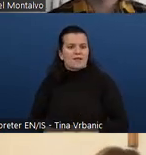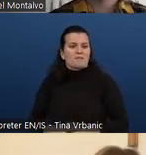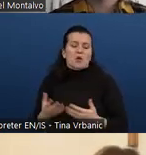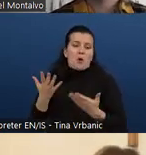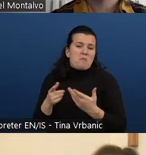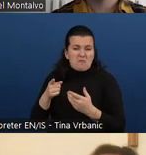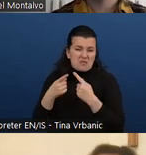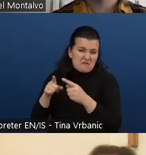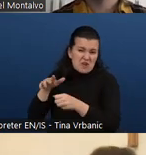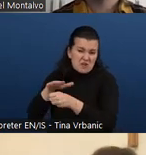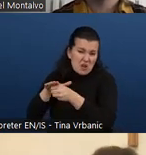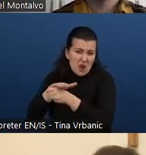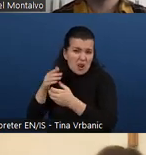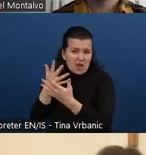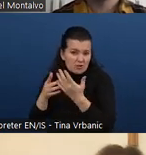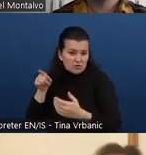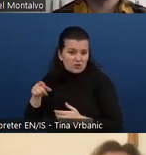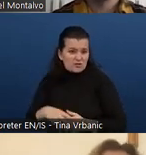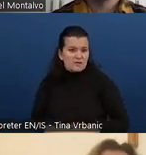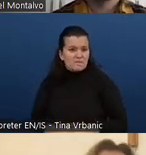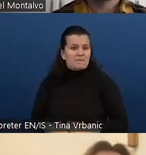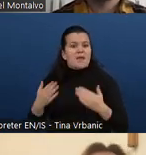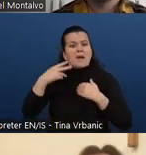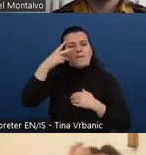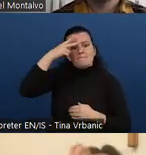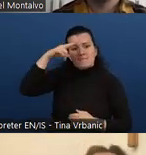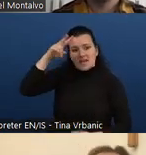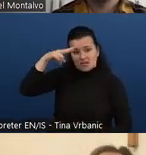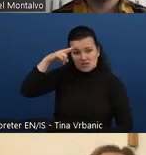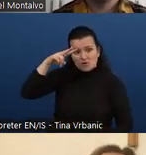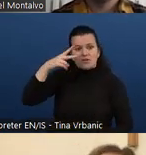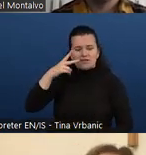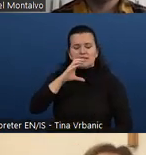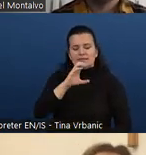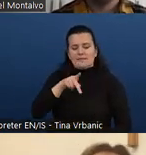Maybe also in English. I know they do at least in Spanish.